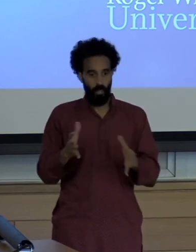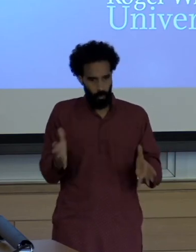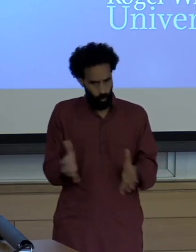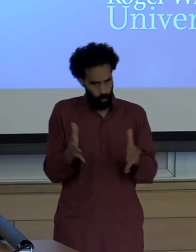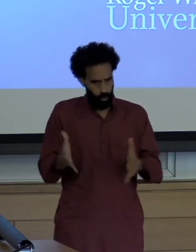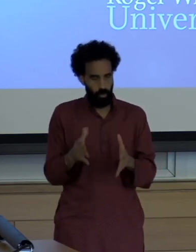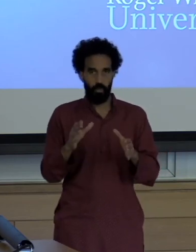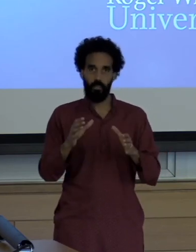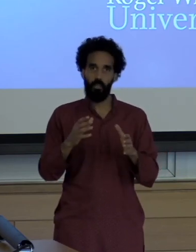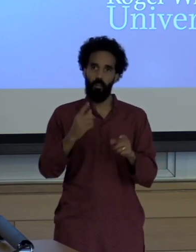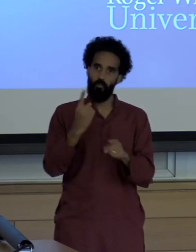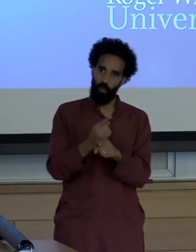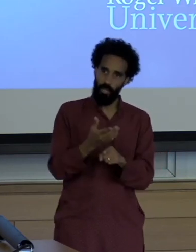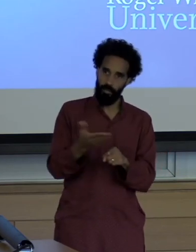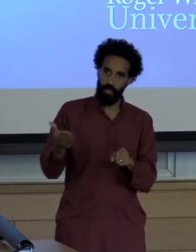people to consume less and